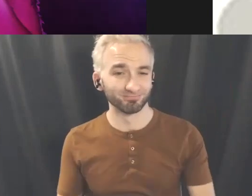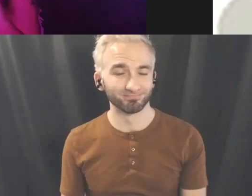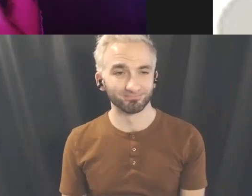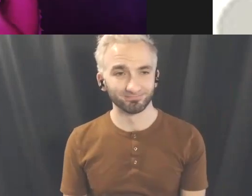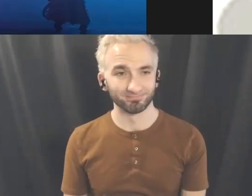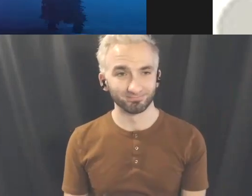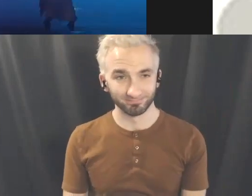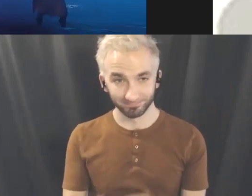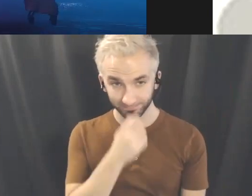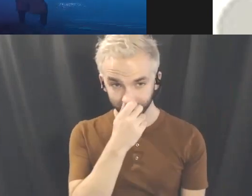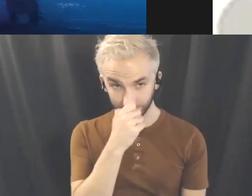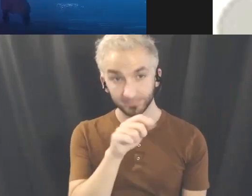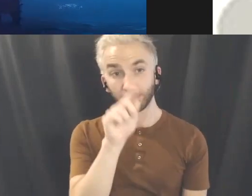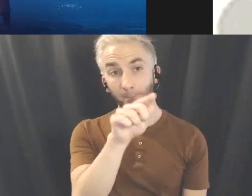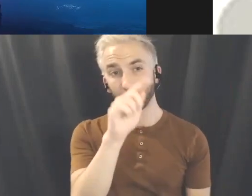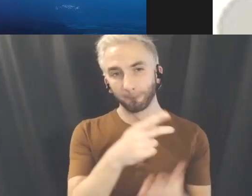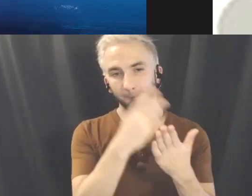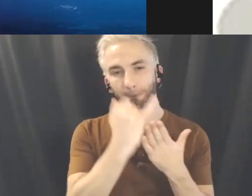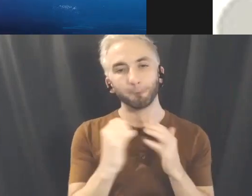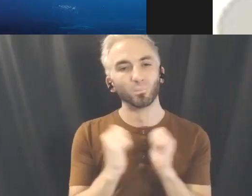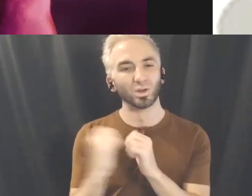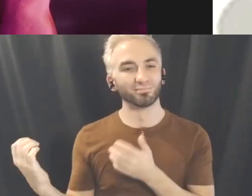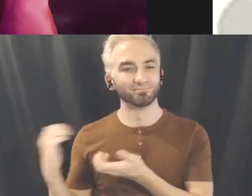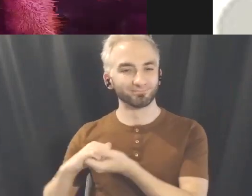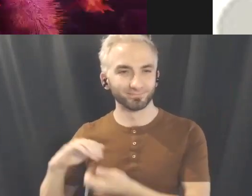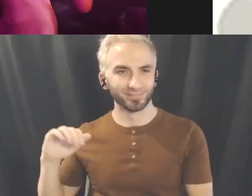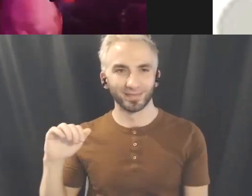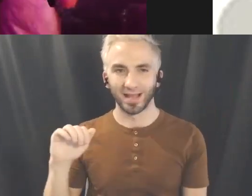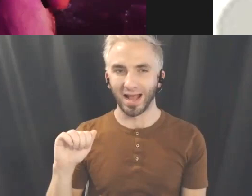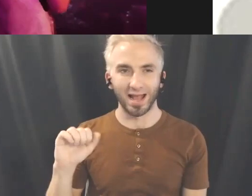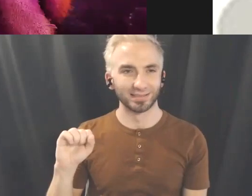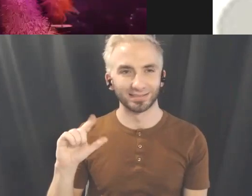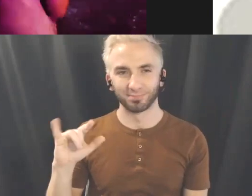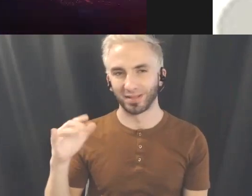This piece is done in collaboration with Simran Sanchar and Kiran Bhumber also on the sound.